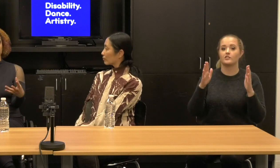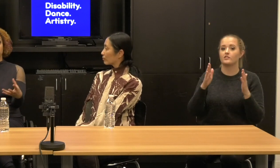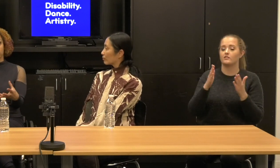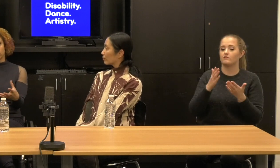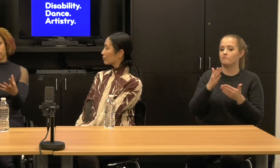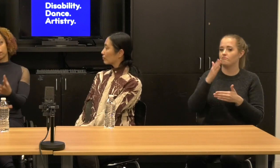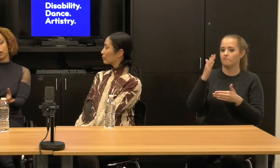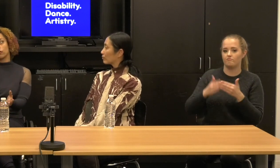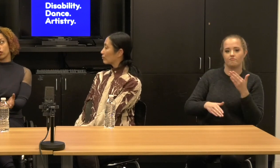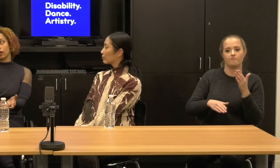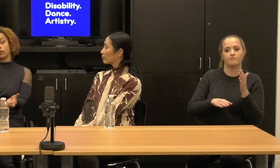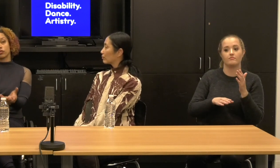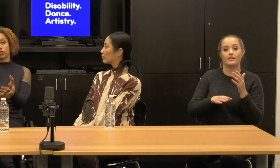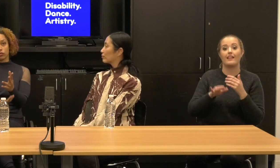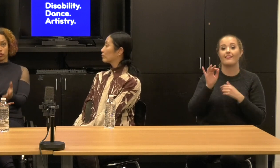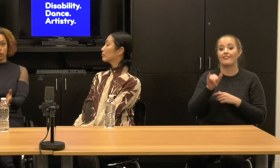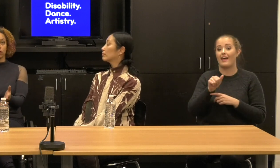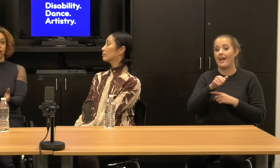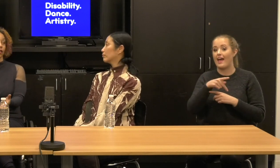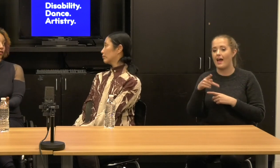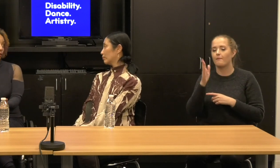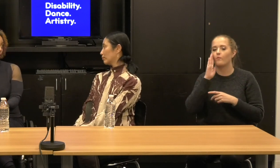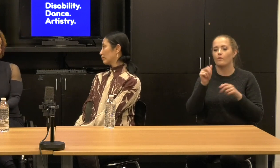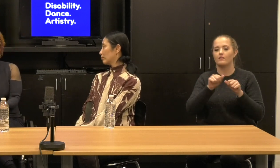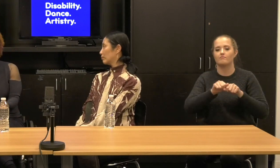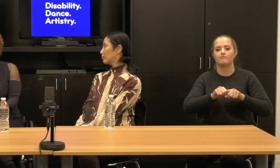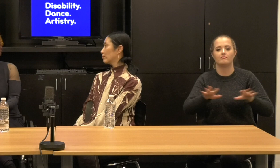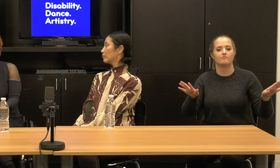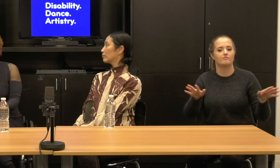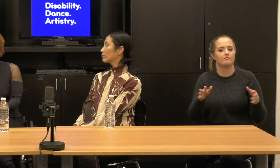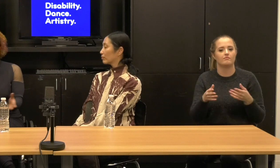be released free of charge to the dance community.